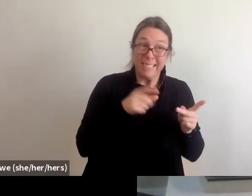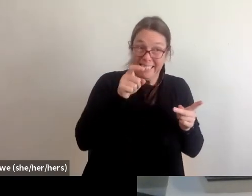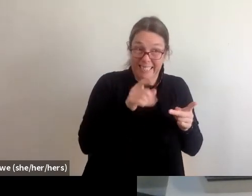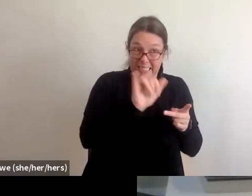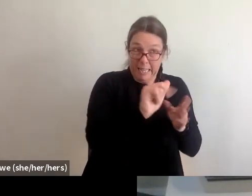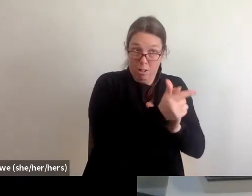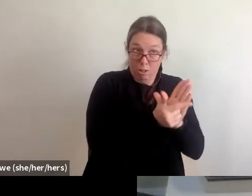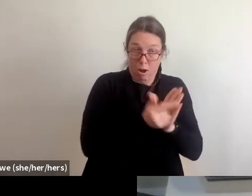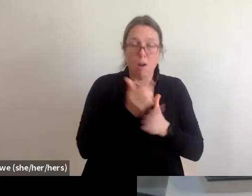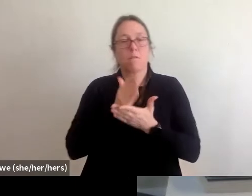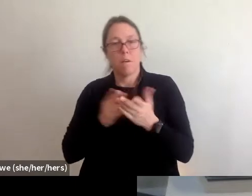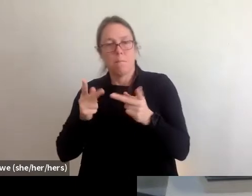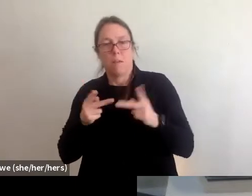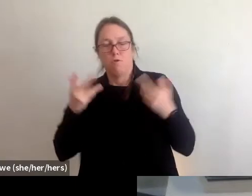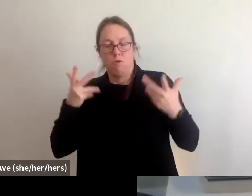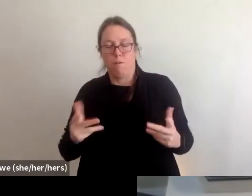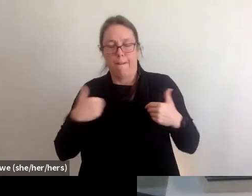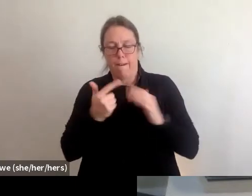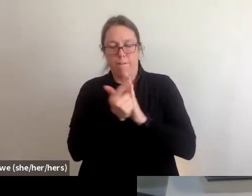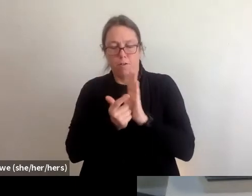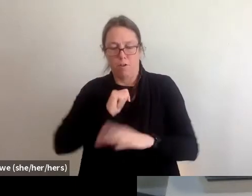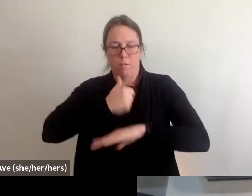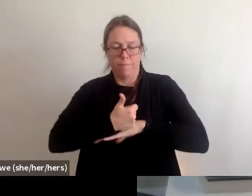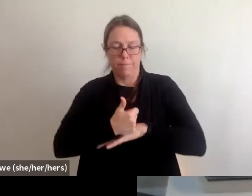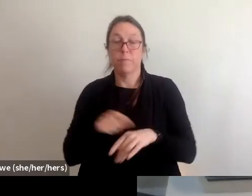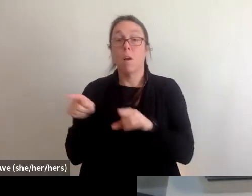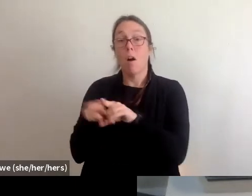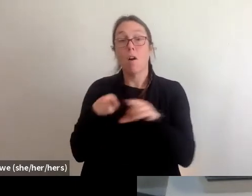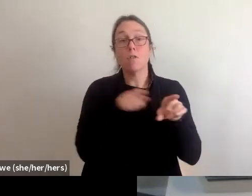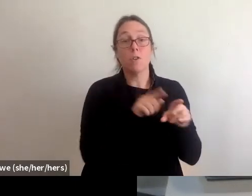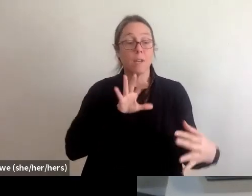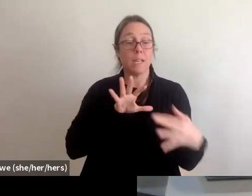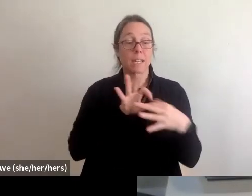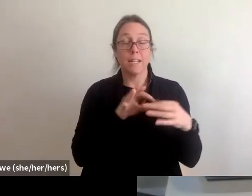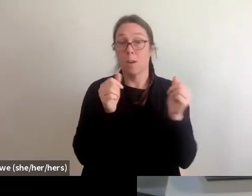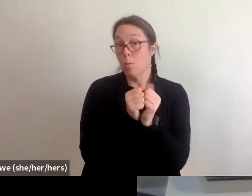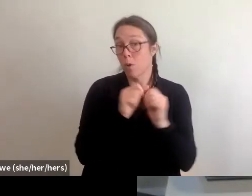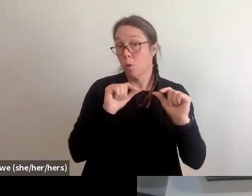And connecting with groups ahead of time, like disability rights, Texas,